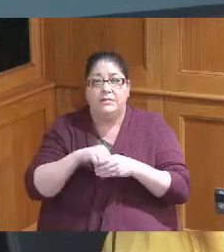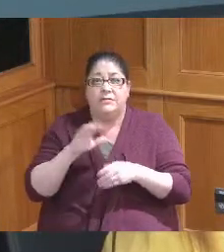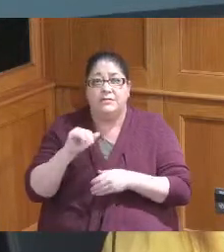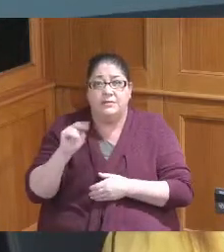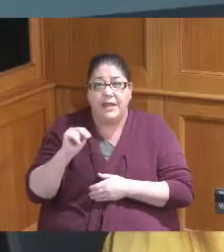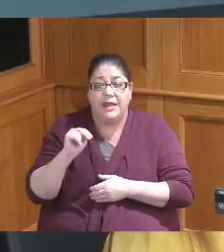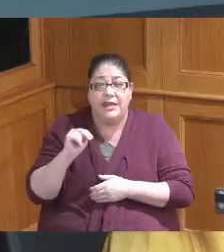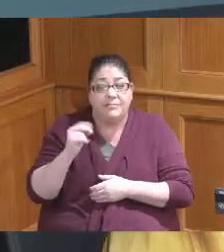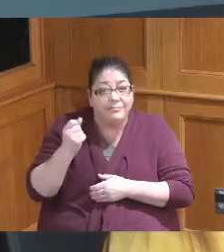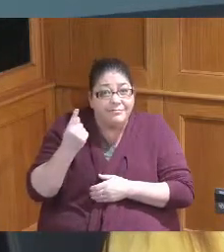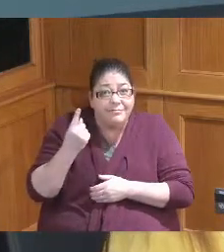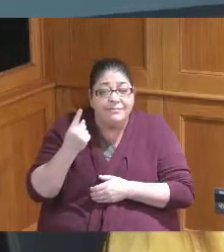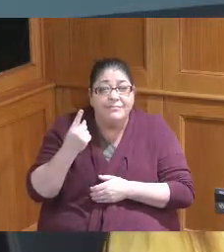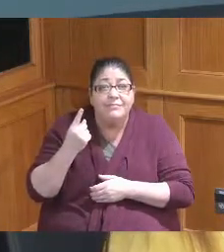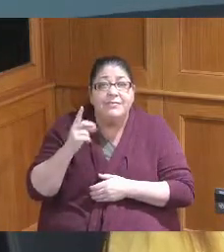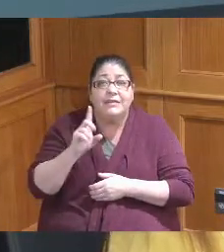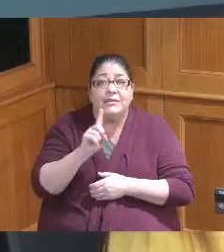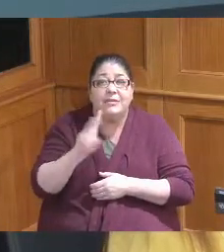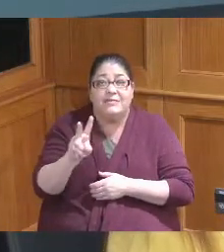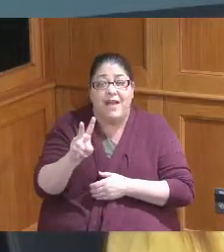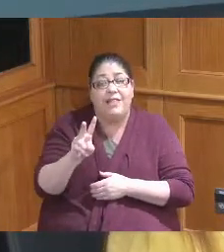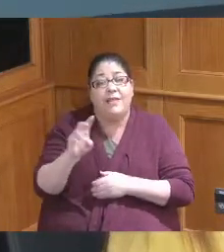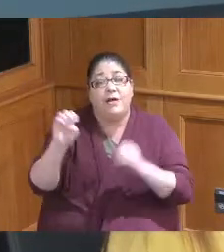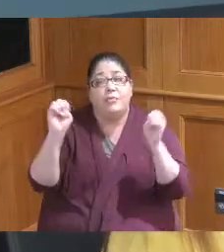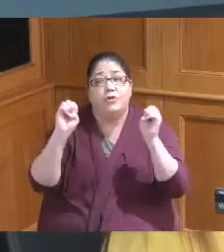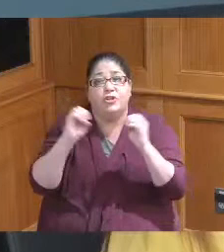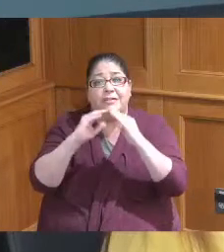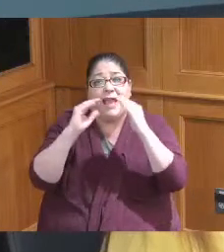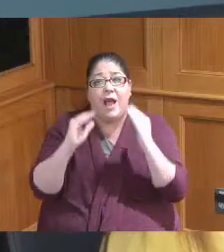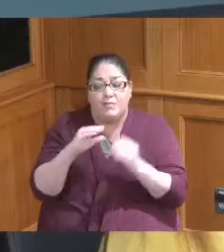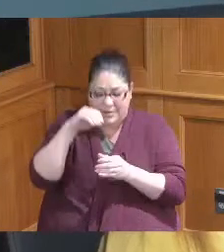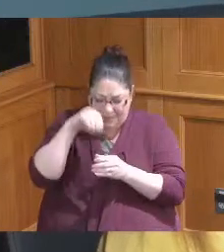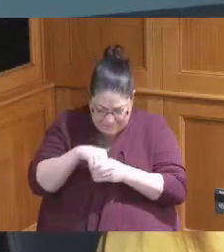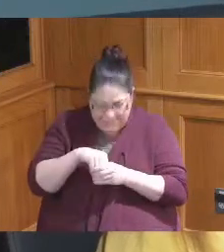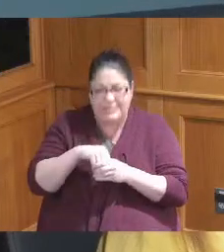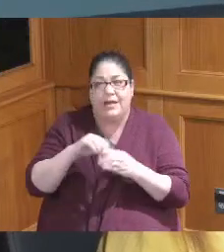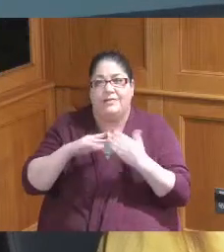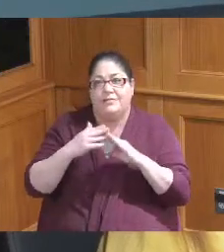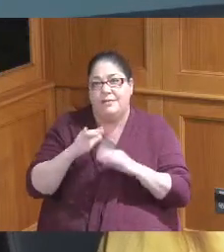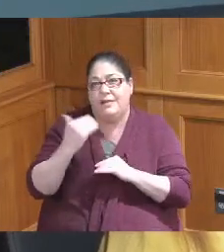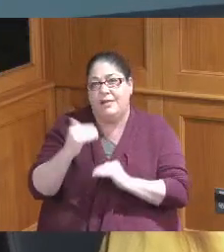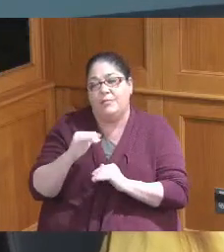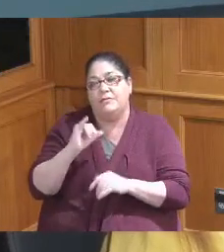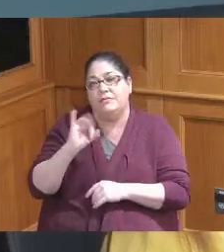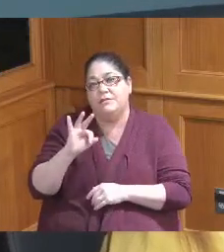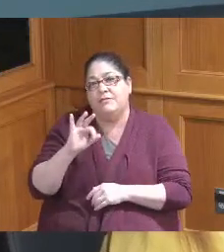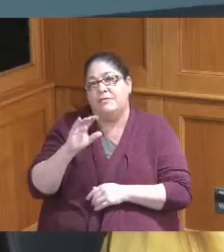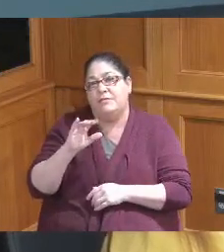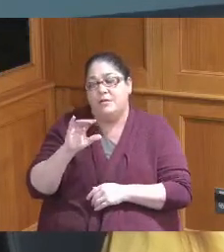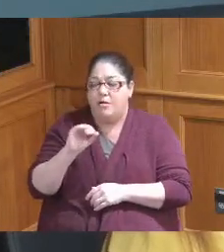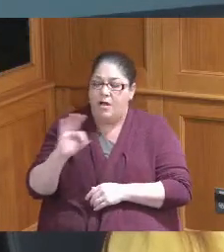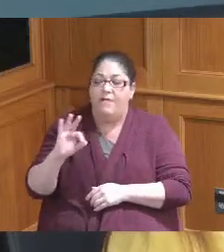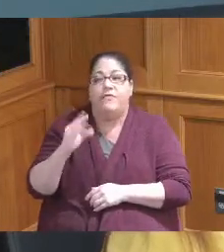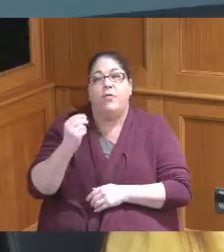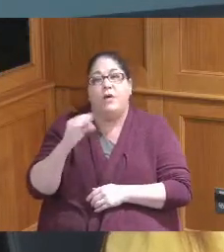violence emergency housing as as all within the city limits so we need to look at that as a board